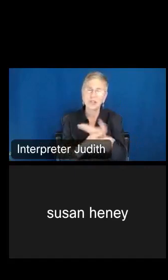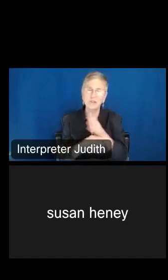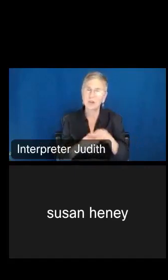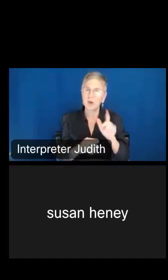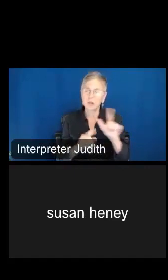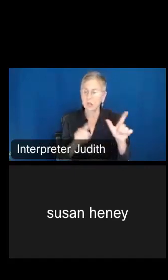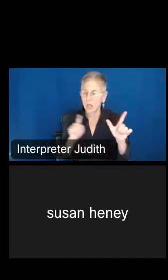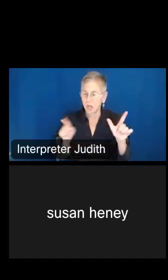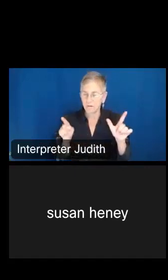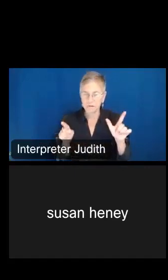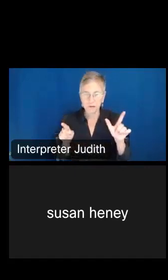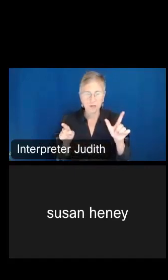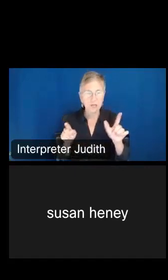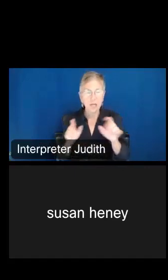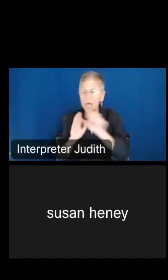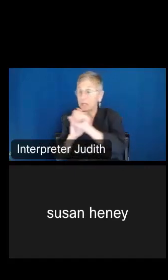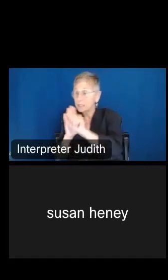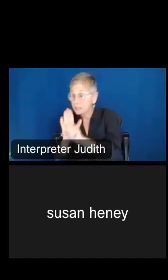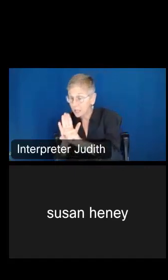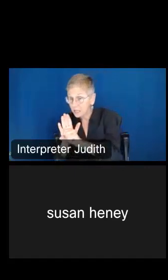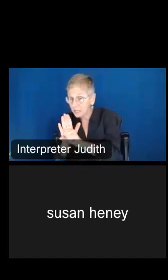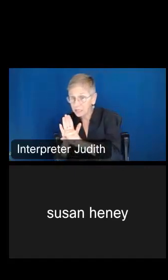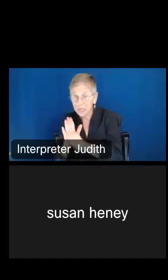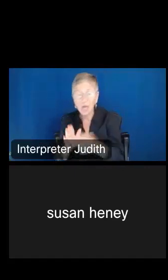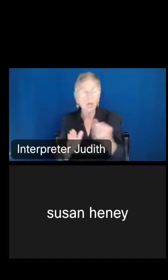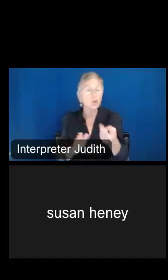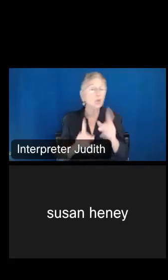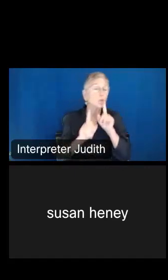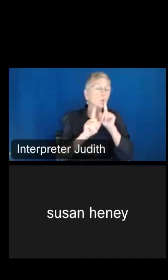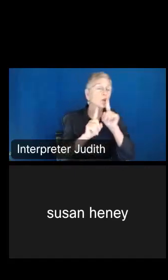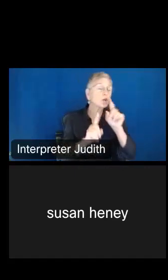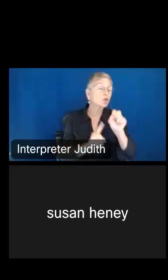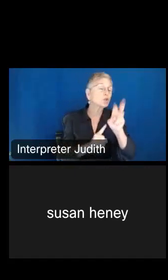and on the right side, we just have those two survey answers with and without, as well